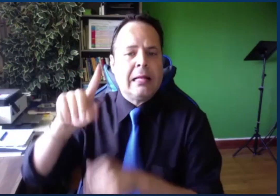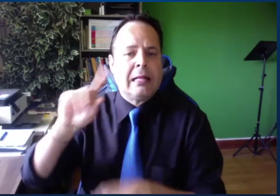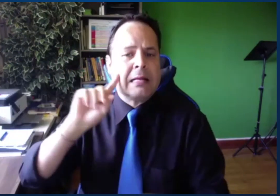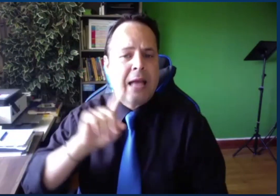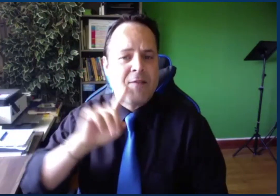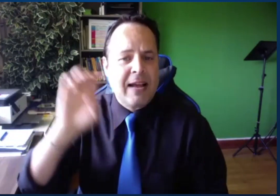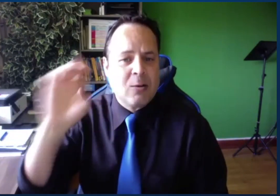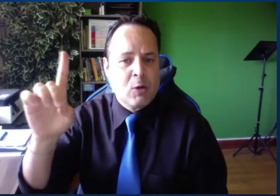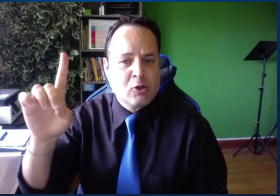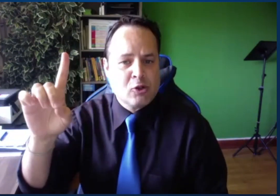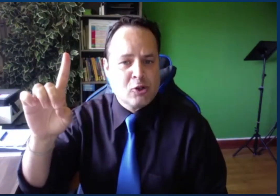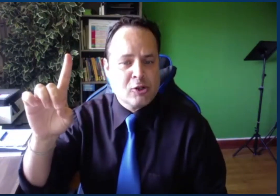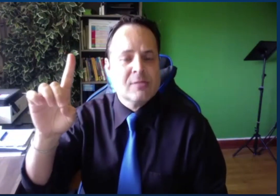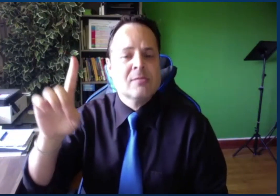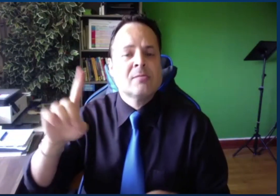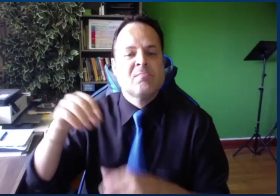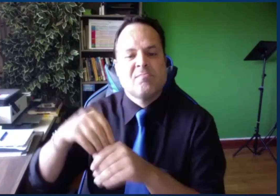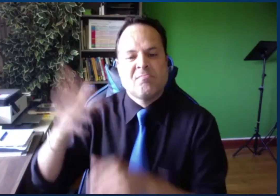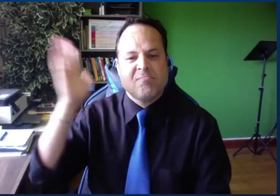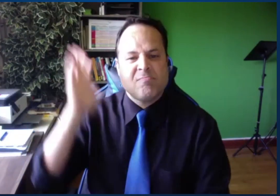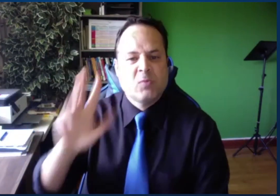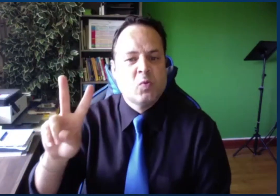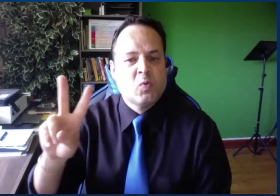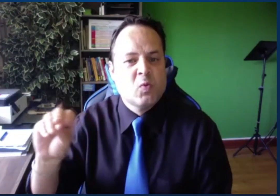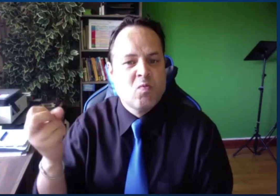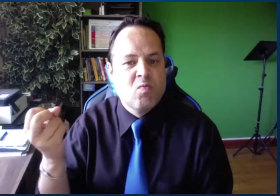He began studying in the field of deaf